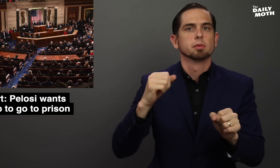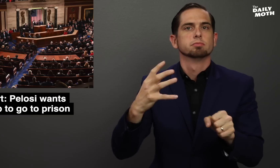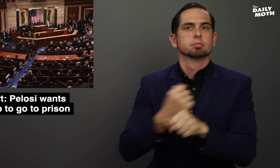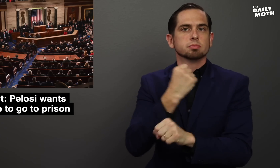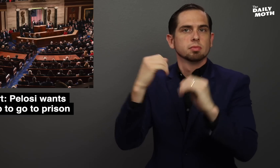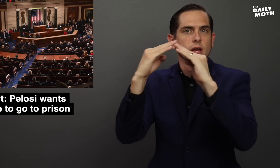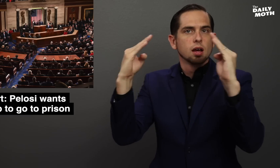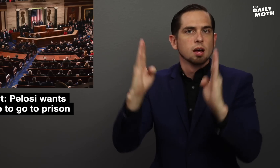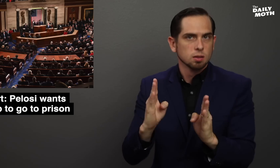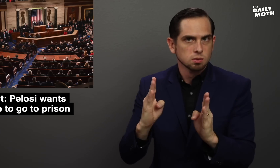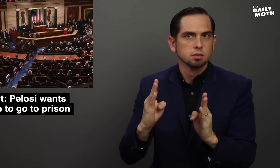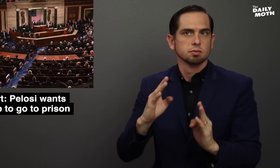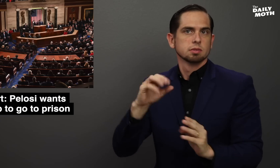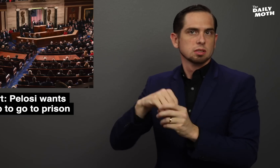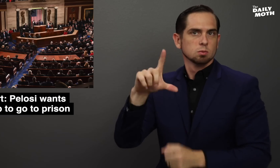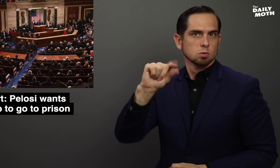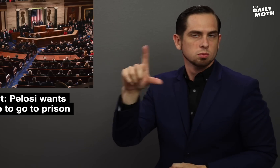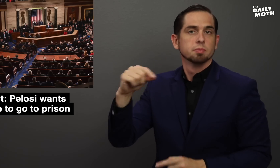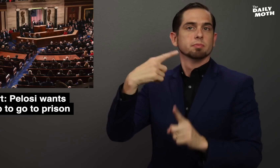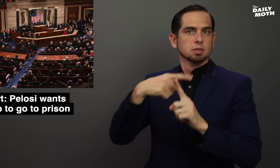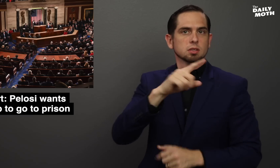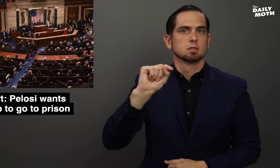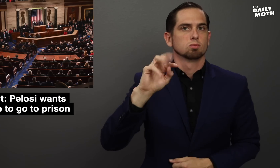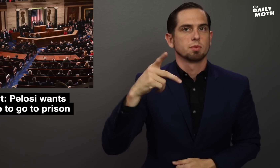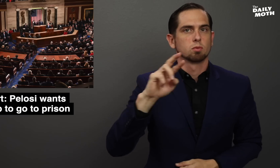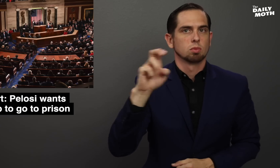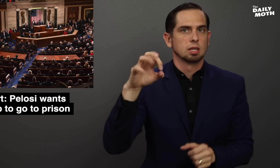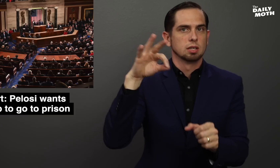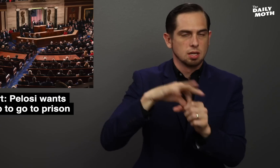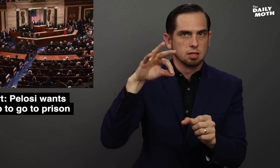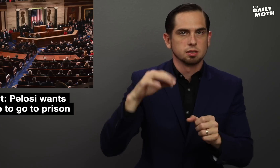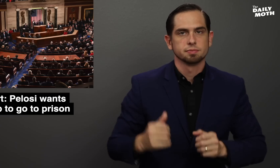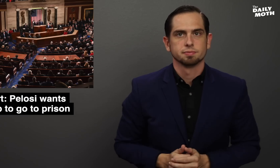giving them the House and re-election in 2020.